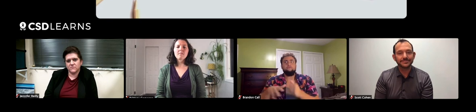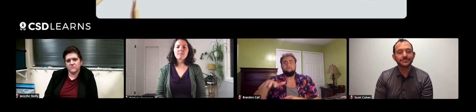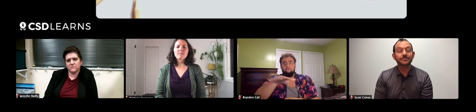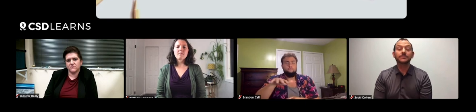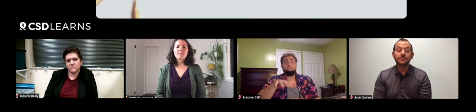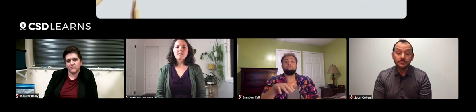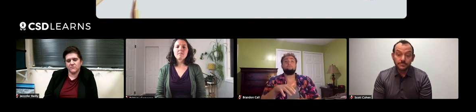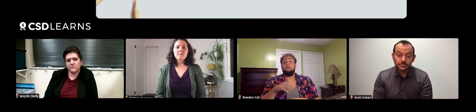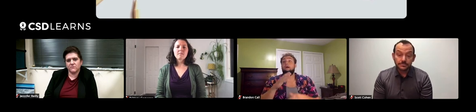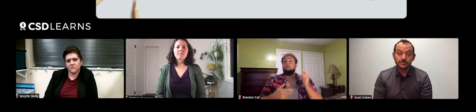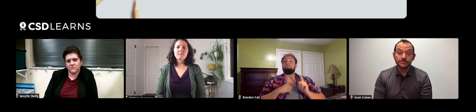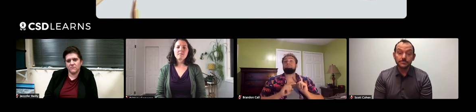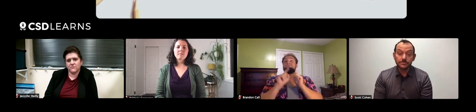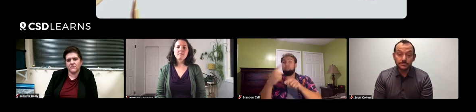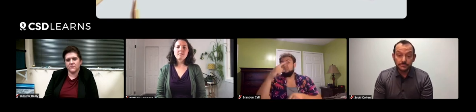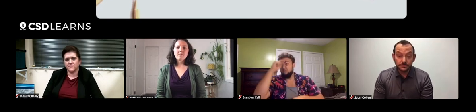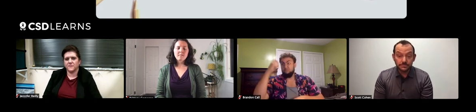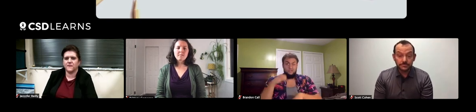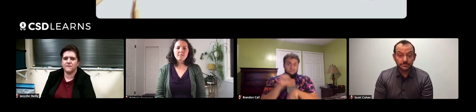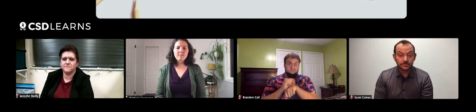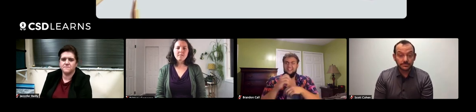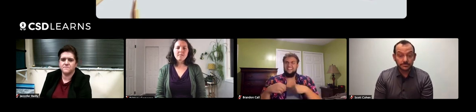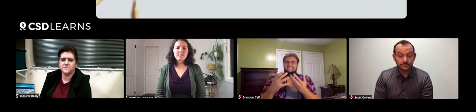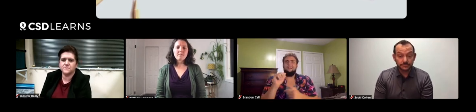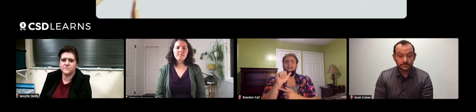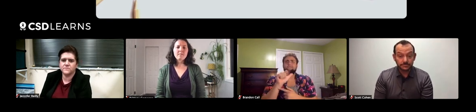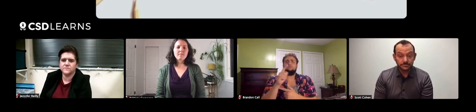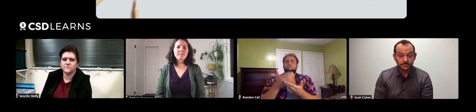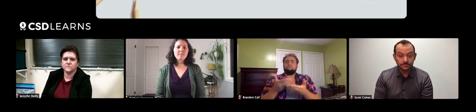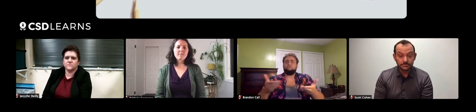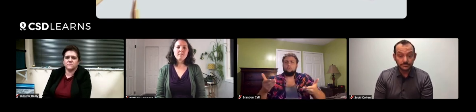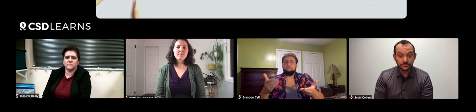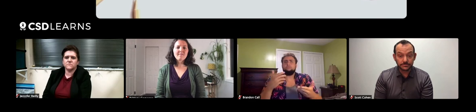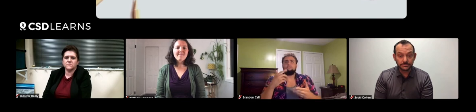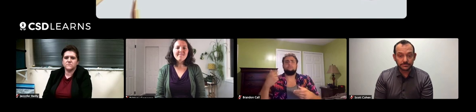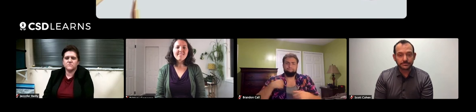that want to research the estuary there, so they were looking for ASL resources.